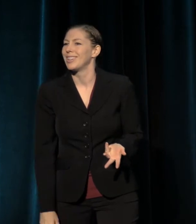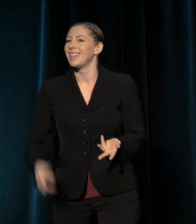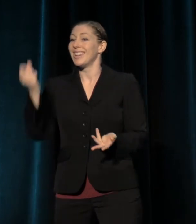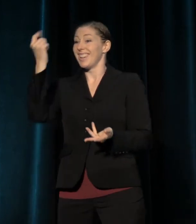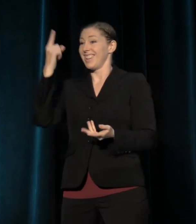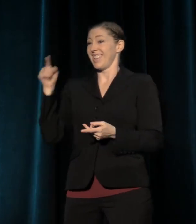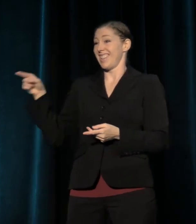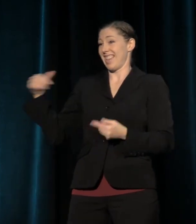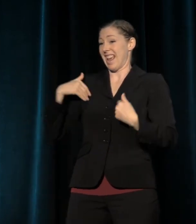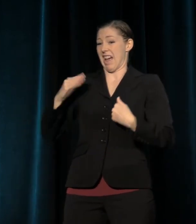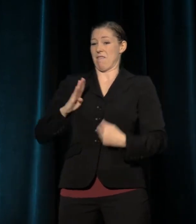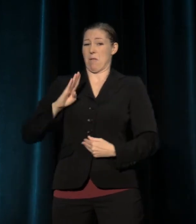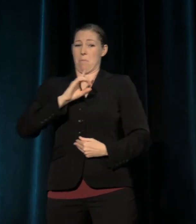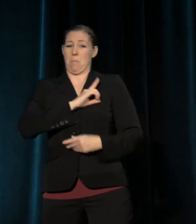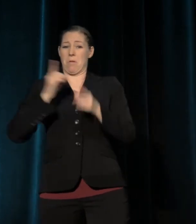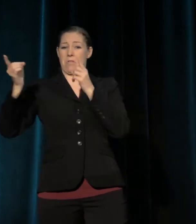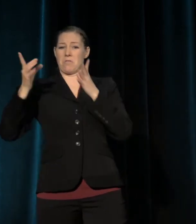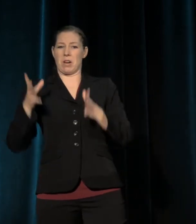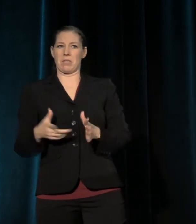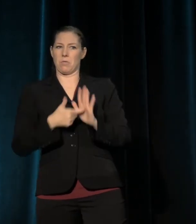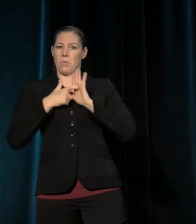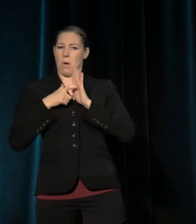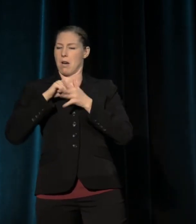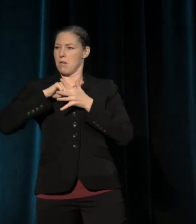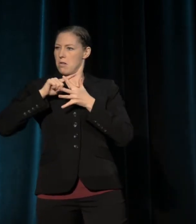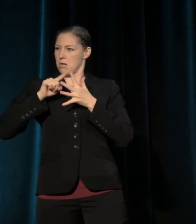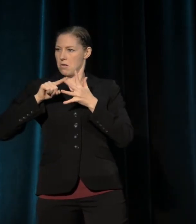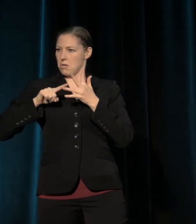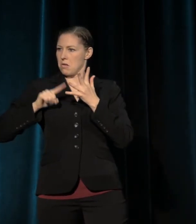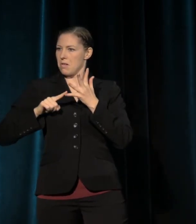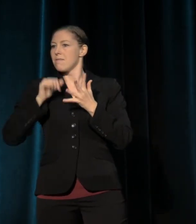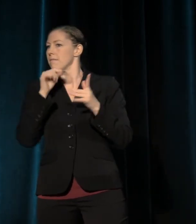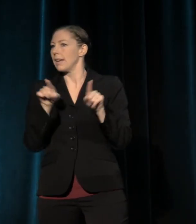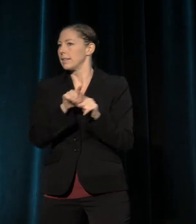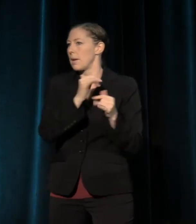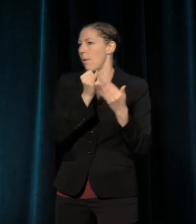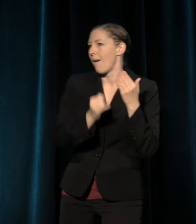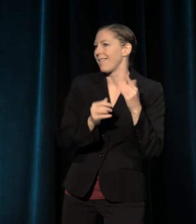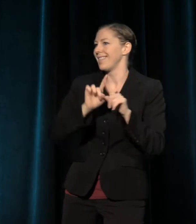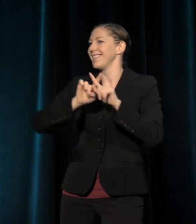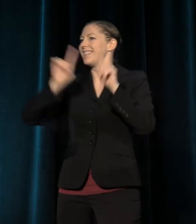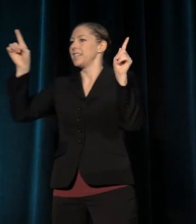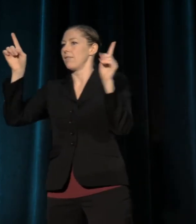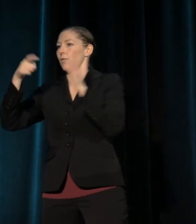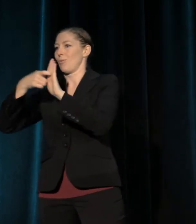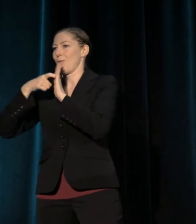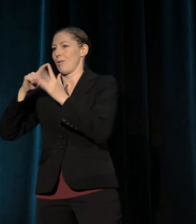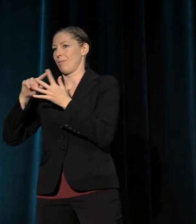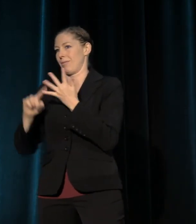for different elements of success than you are, share your passion for theater, and probably share your passion